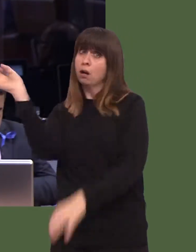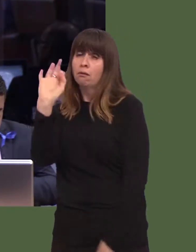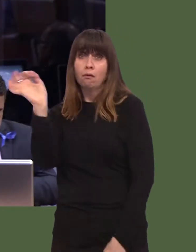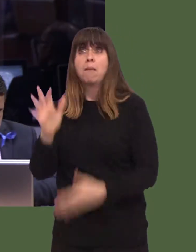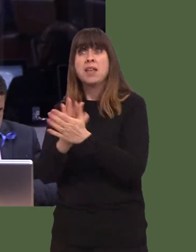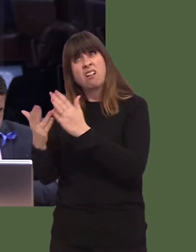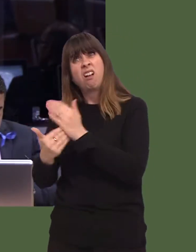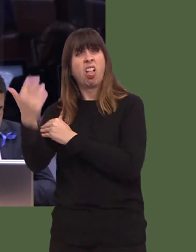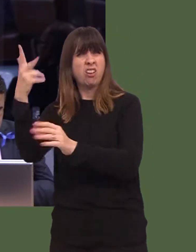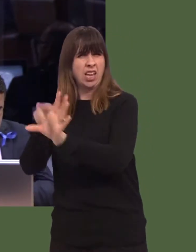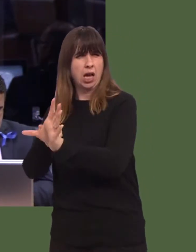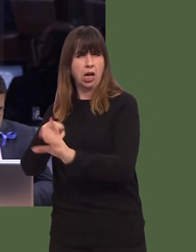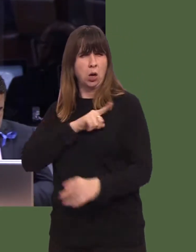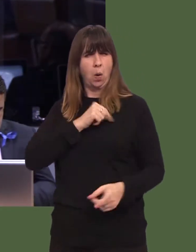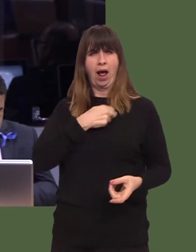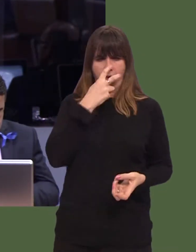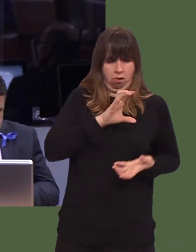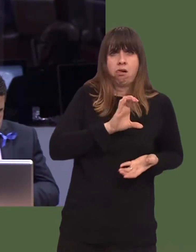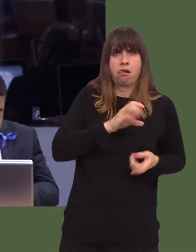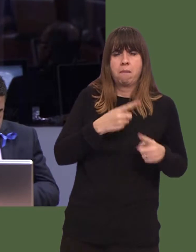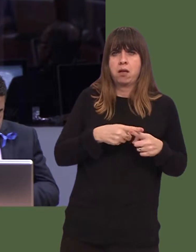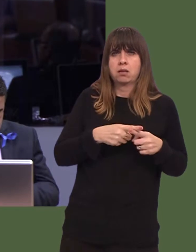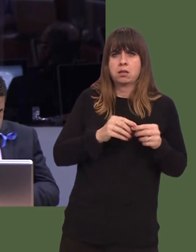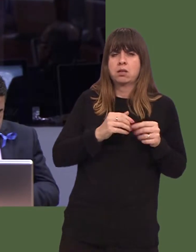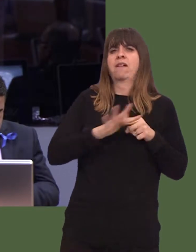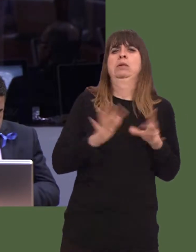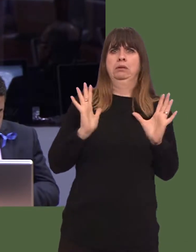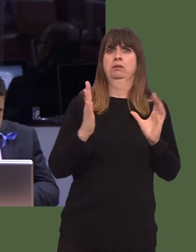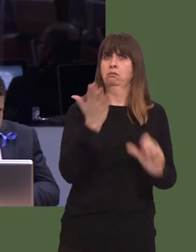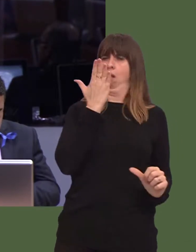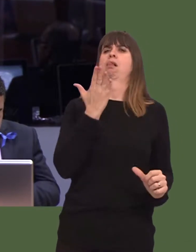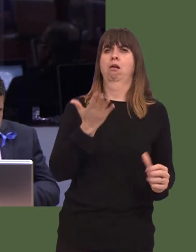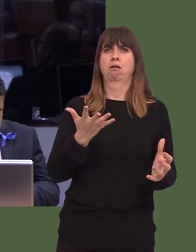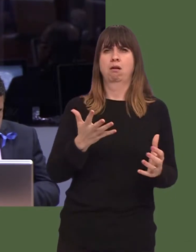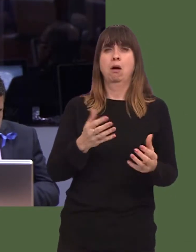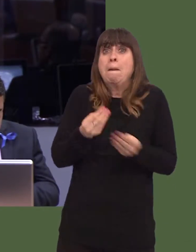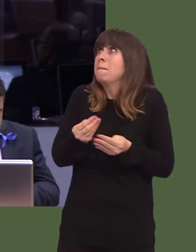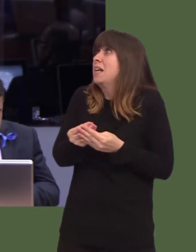We seem to run the show with: every time the Welsh Government finds a bit of money down